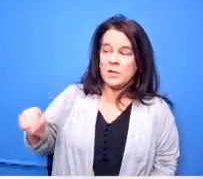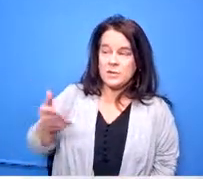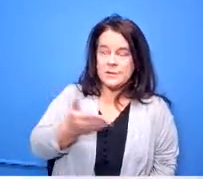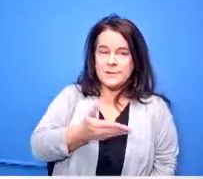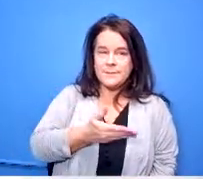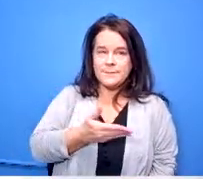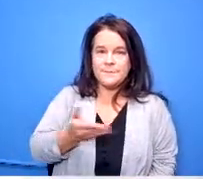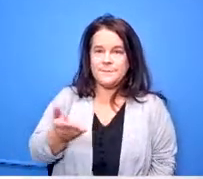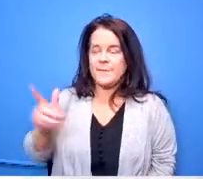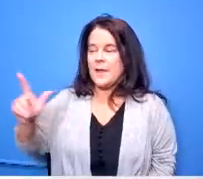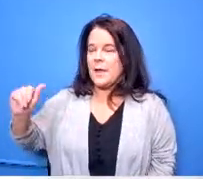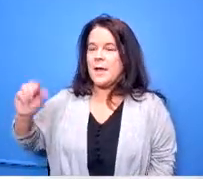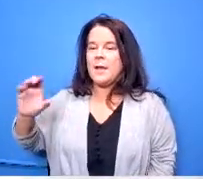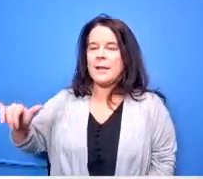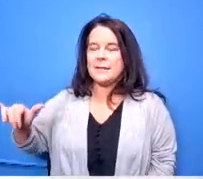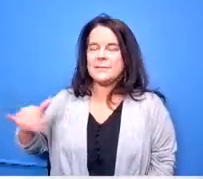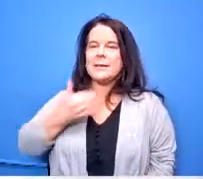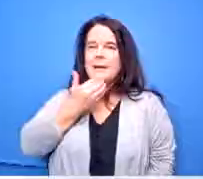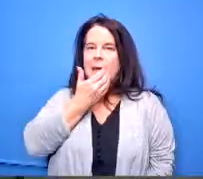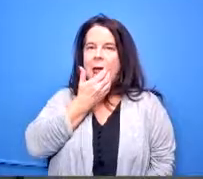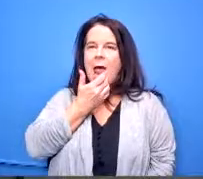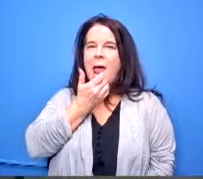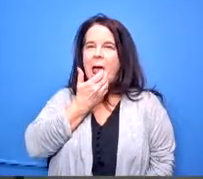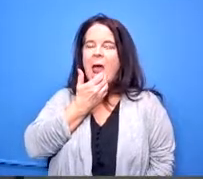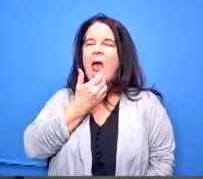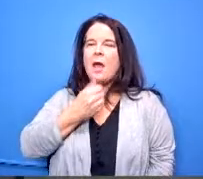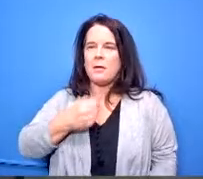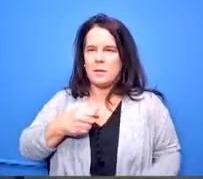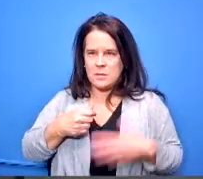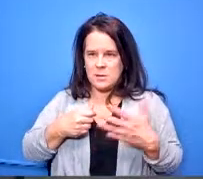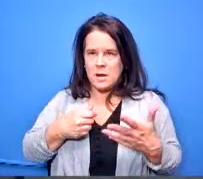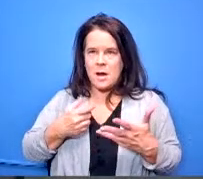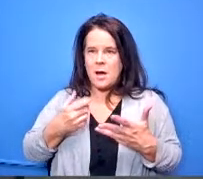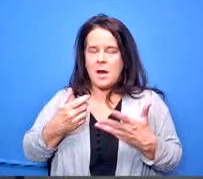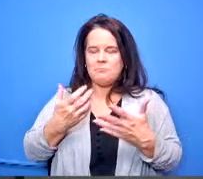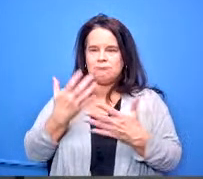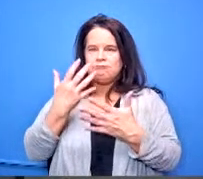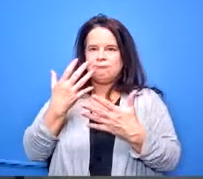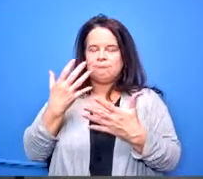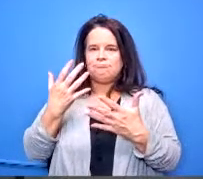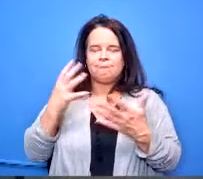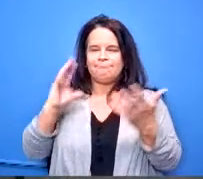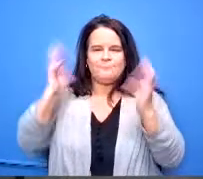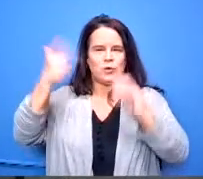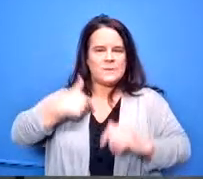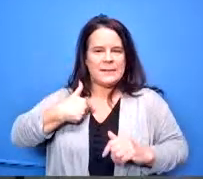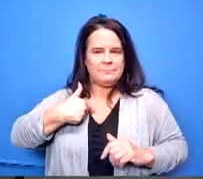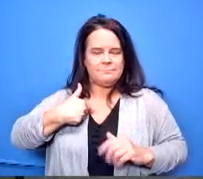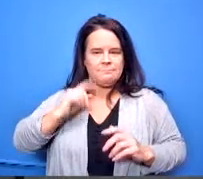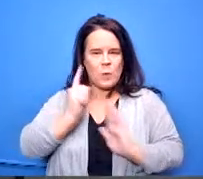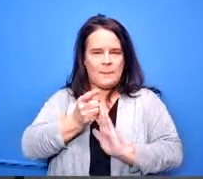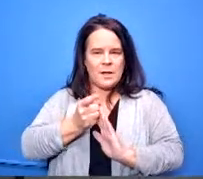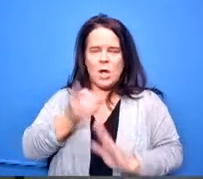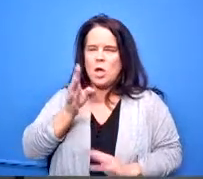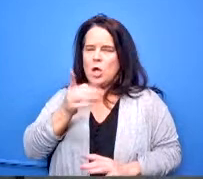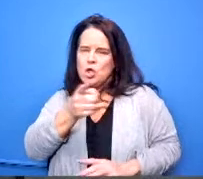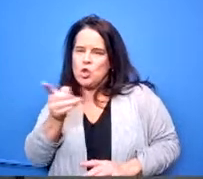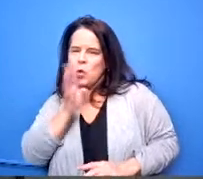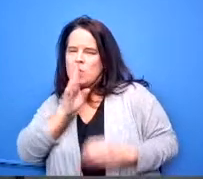mr lacey okay you lost me for a minute um you're talking about teachers submitting the syllabus